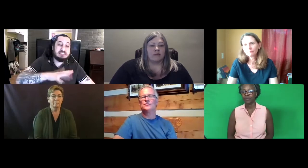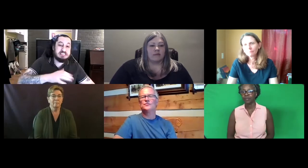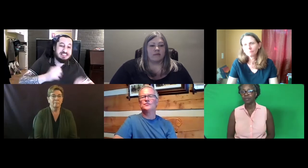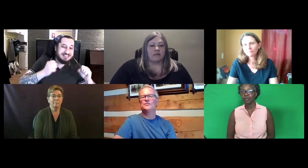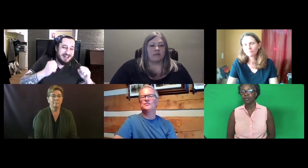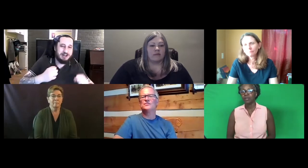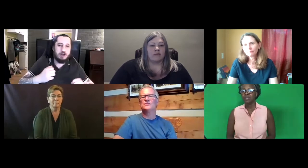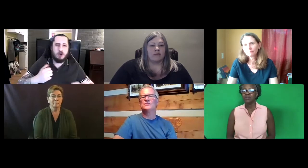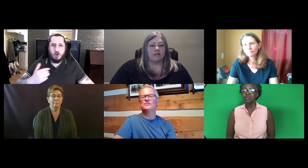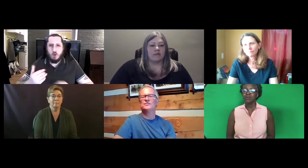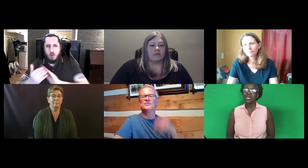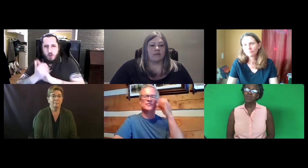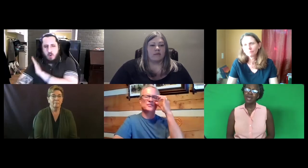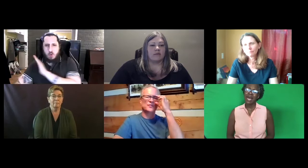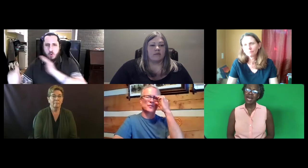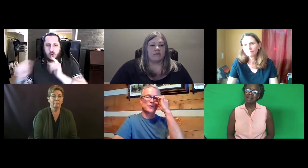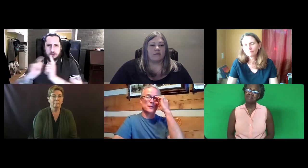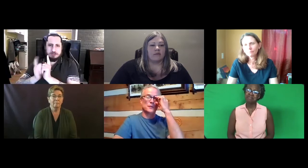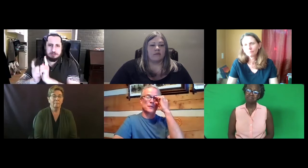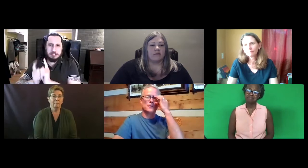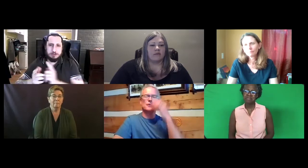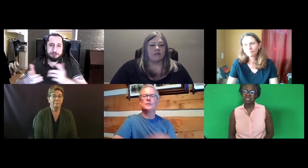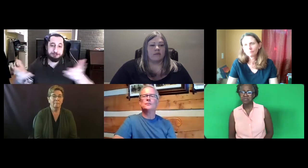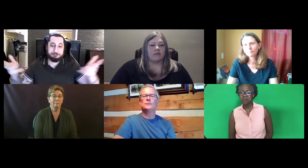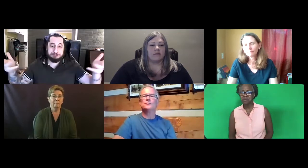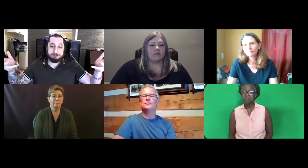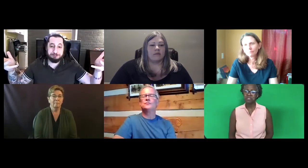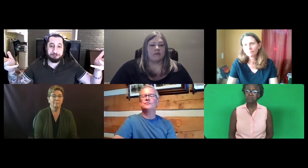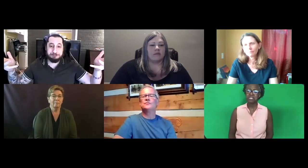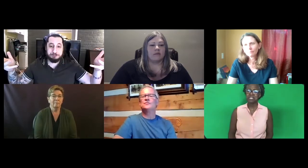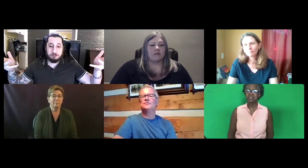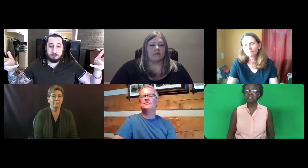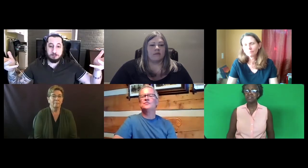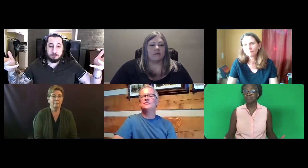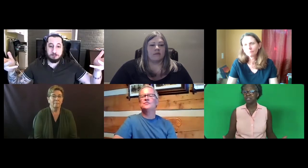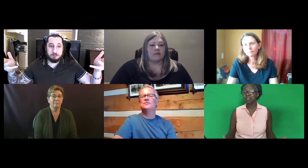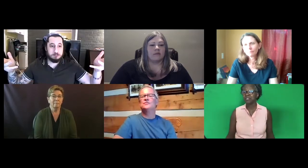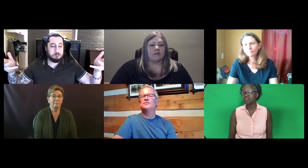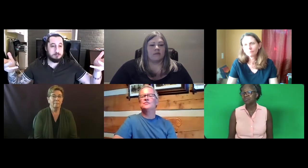things. So can you have so-so interpreting skills and be a good translator?